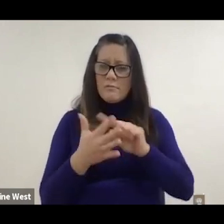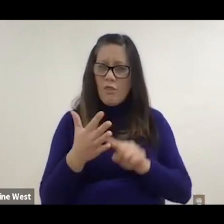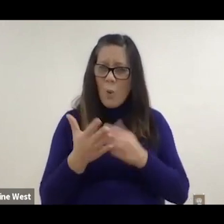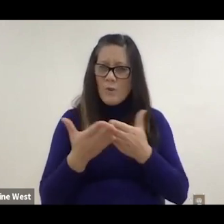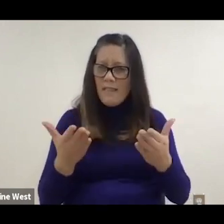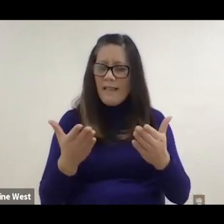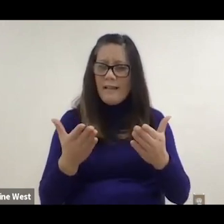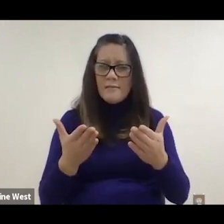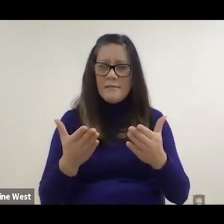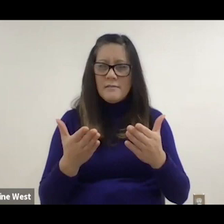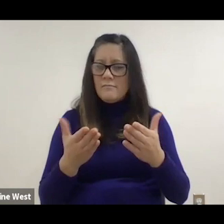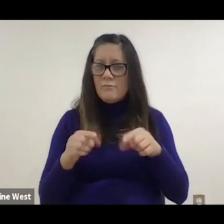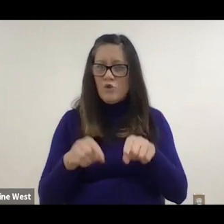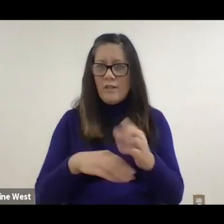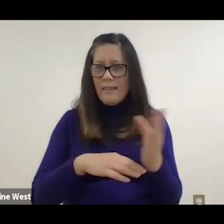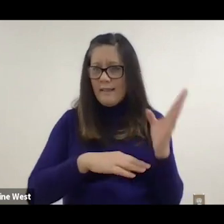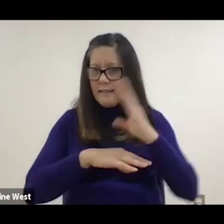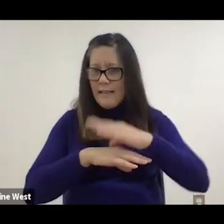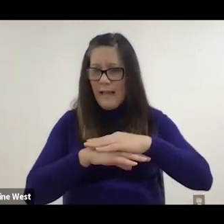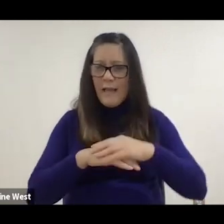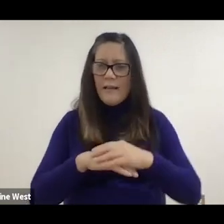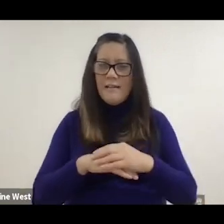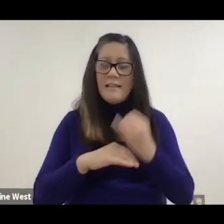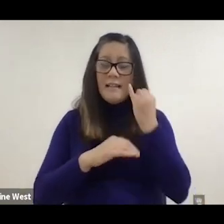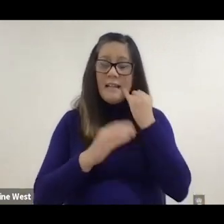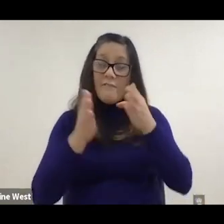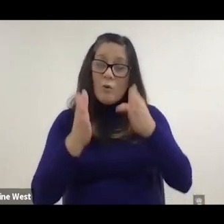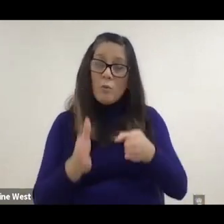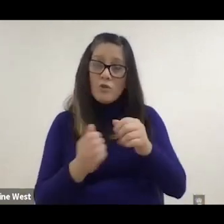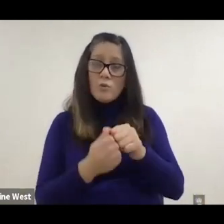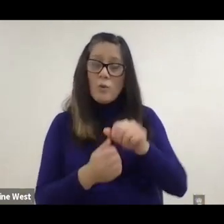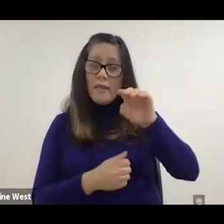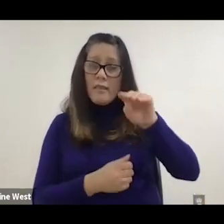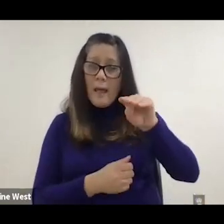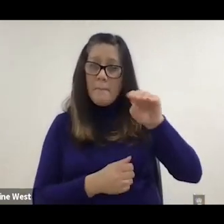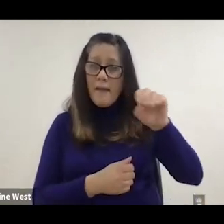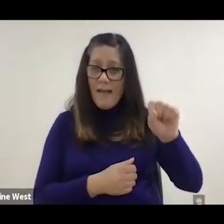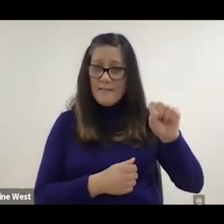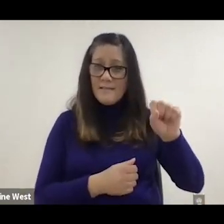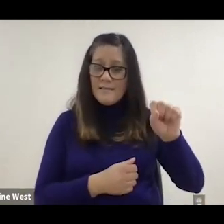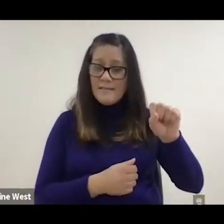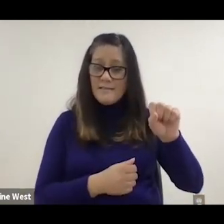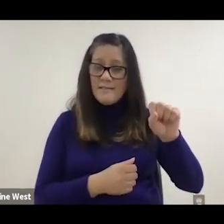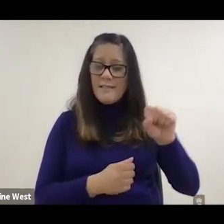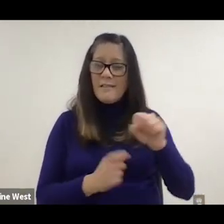so if you had individuals both with multiple sclerosis or something like that where they may actually